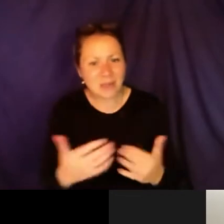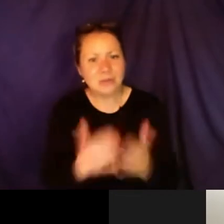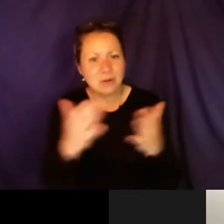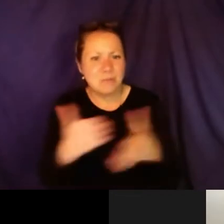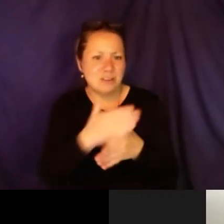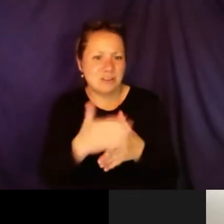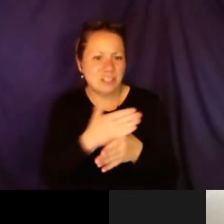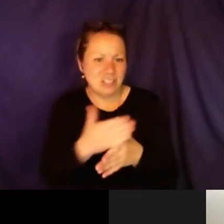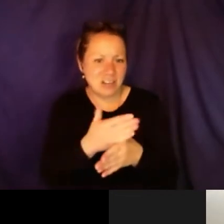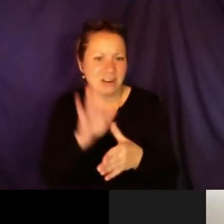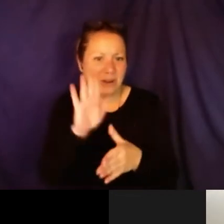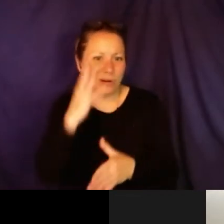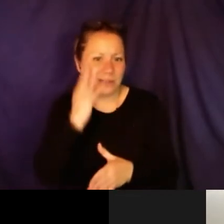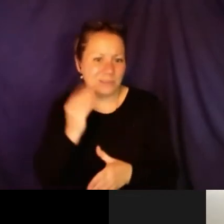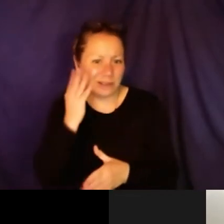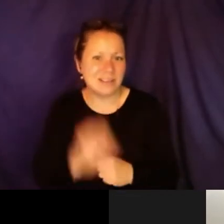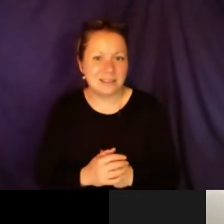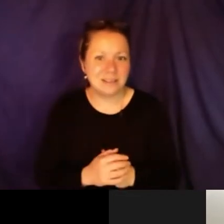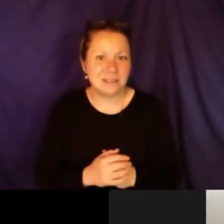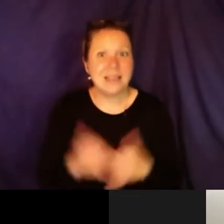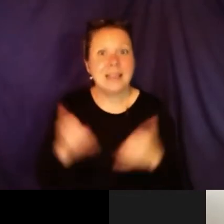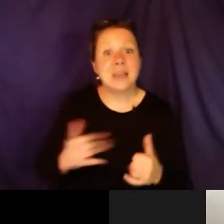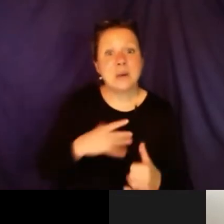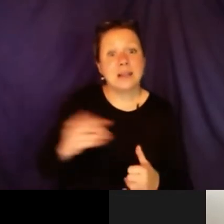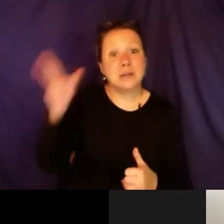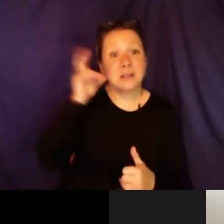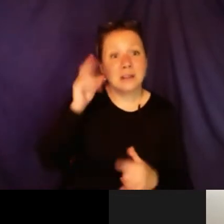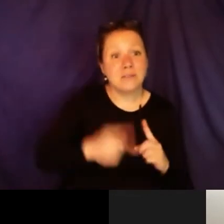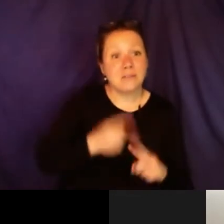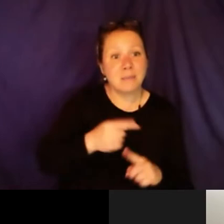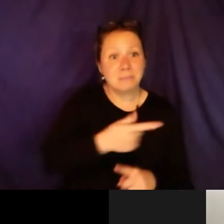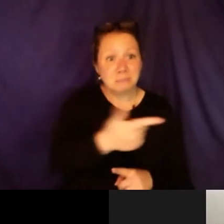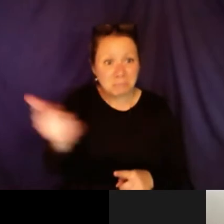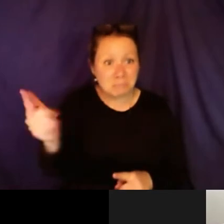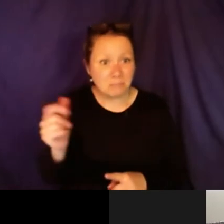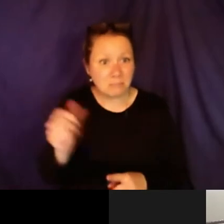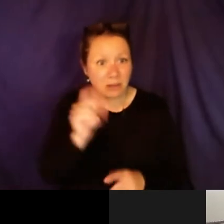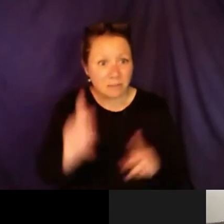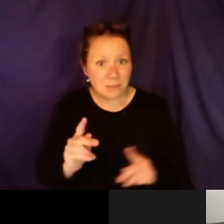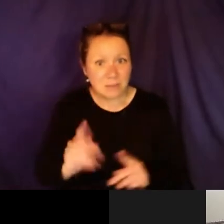said yes. Susan said that was awesome. Thank you for sharing